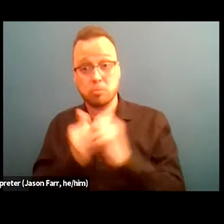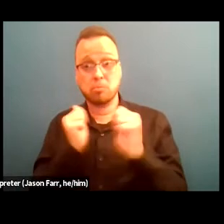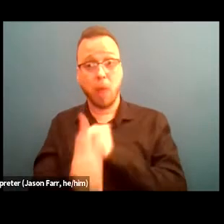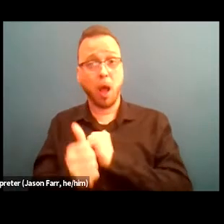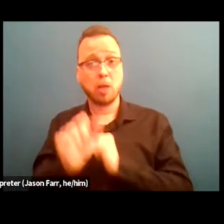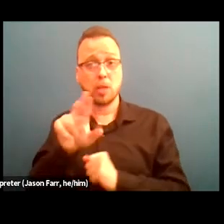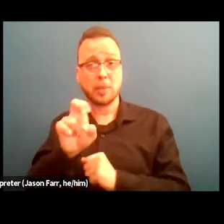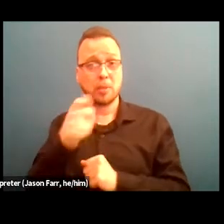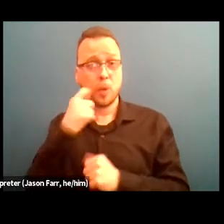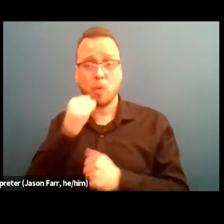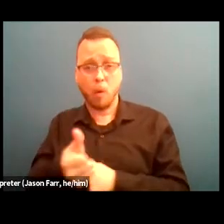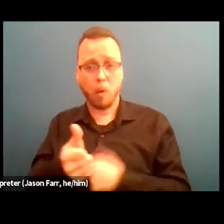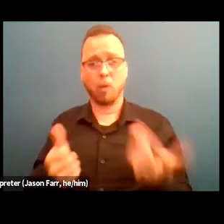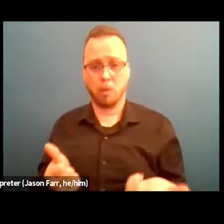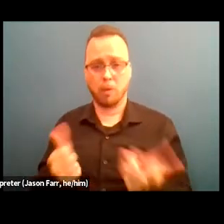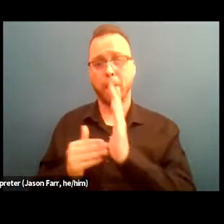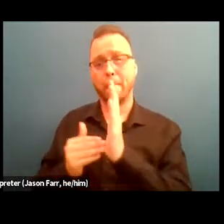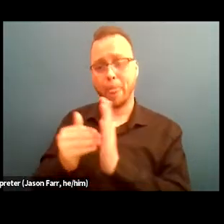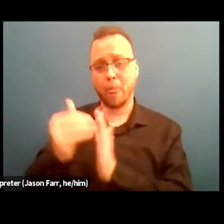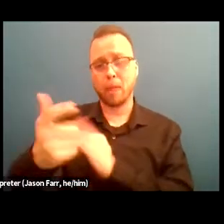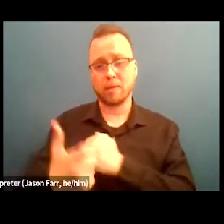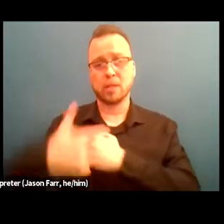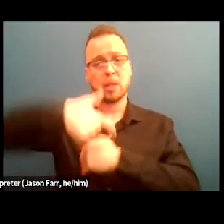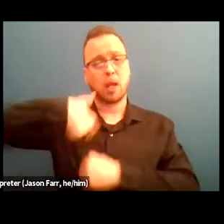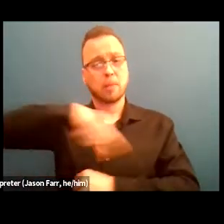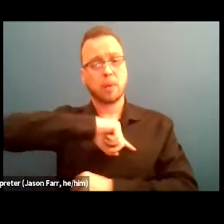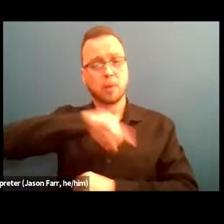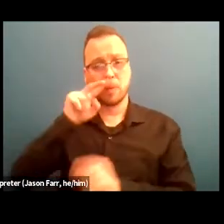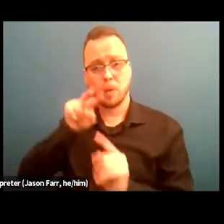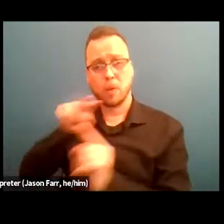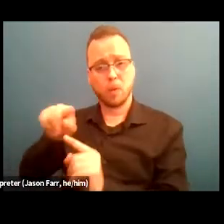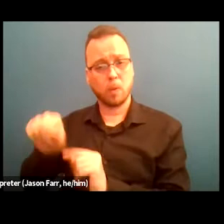oftentimes (audio breaking) and continue to stifle, dismiss